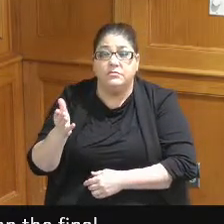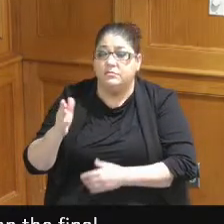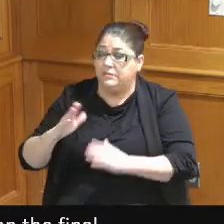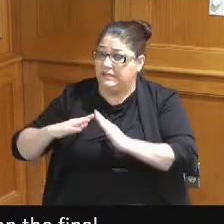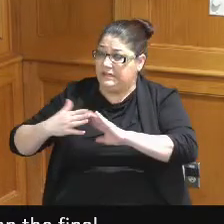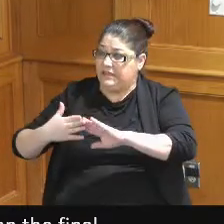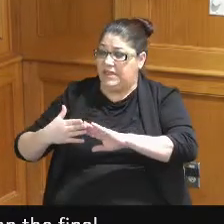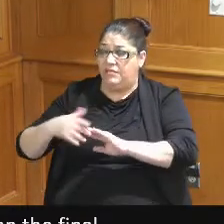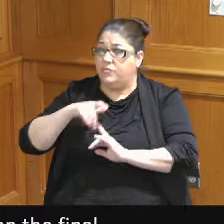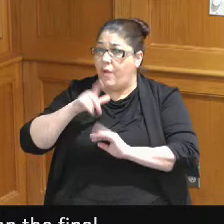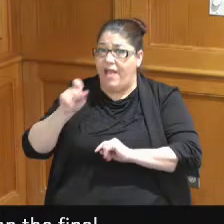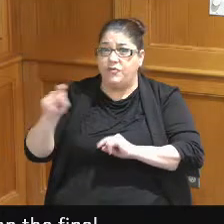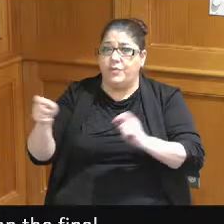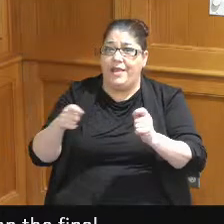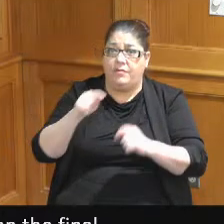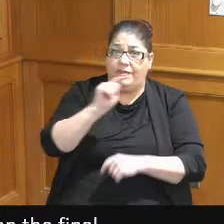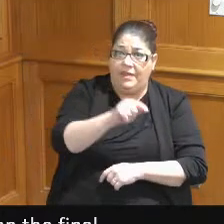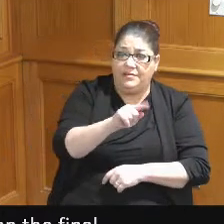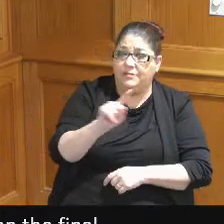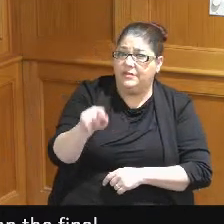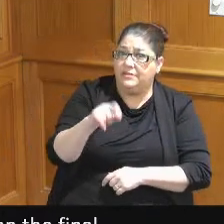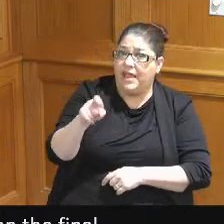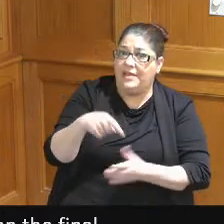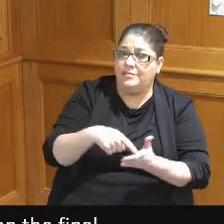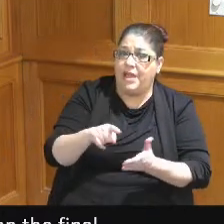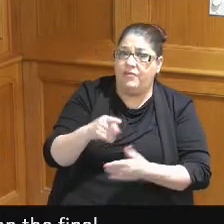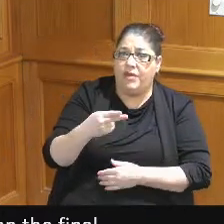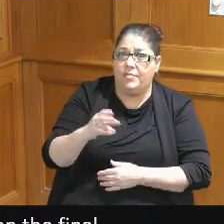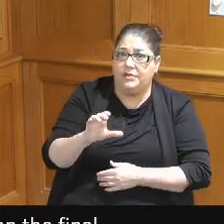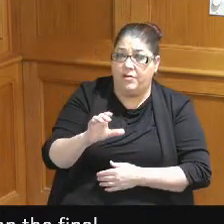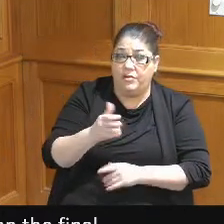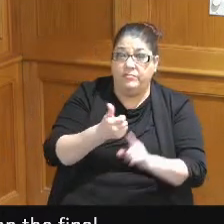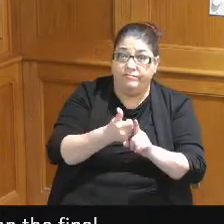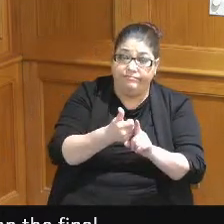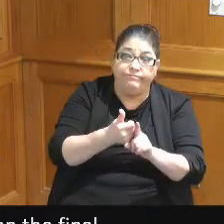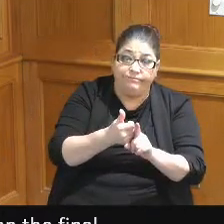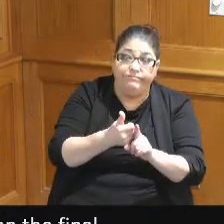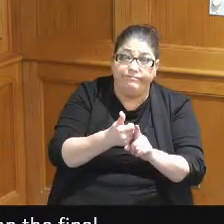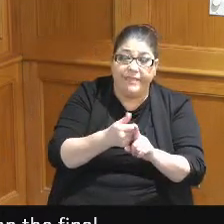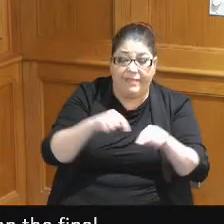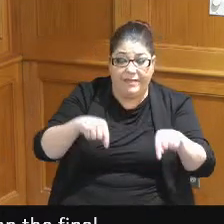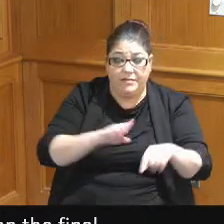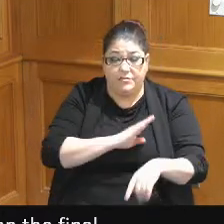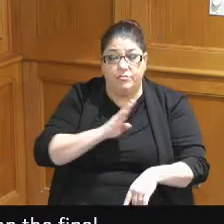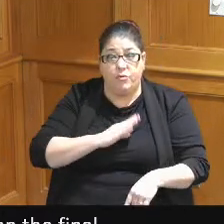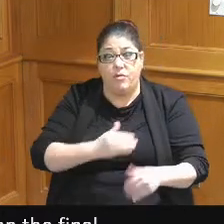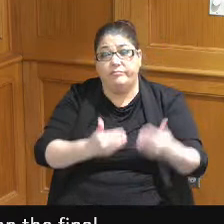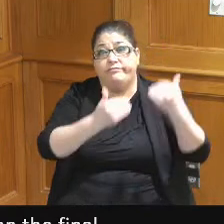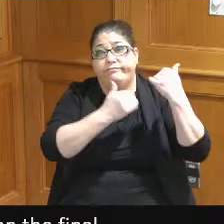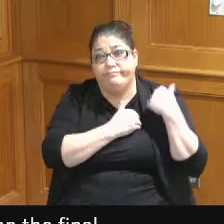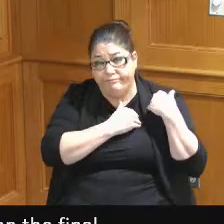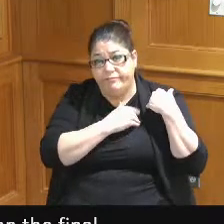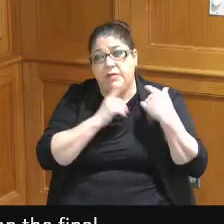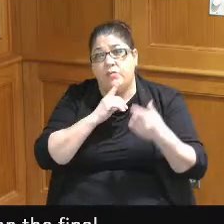to deal with but the taxpayers of Hamilton County and this board are on the hook to deal with this